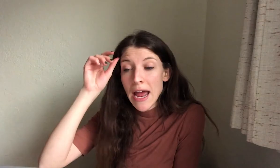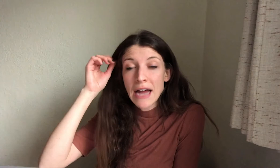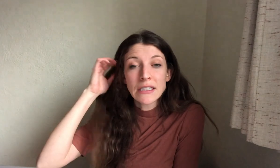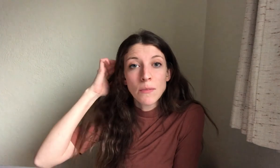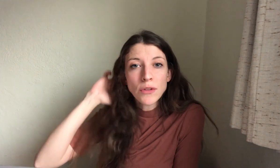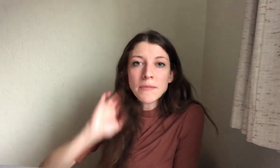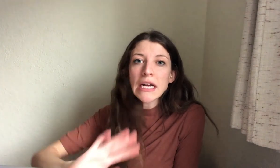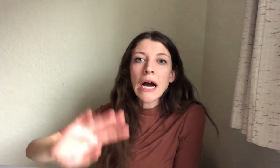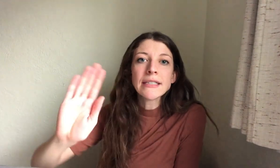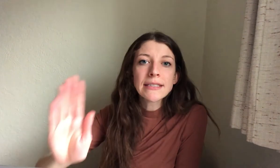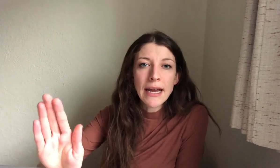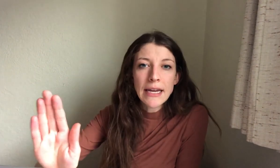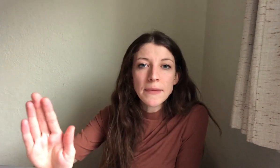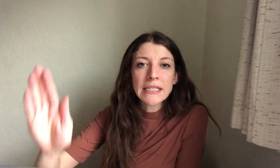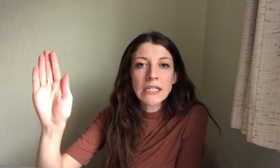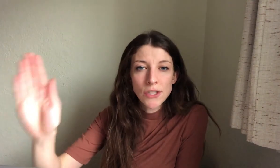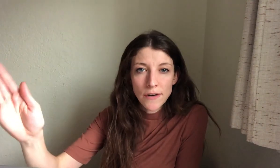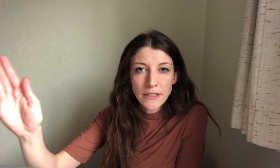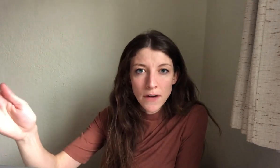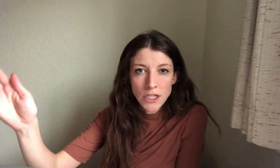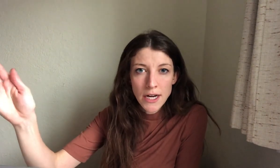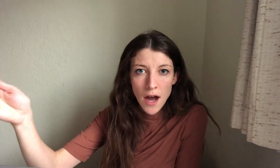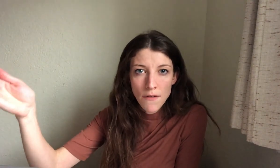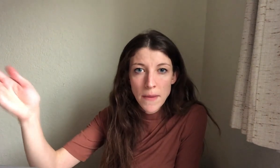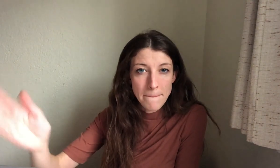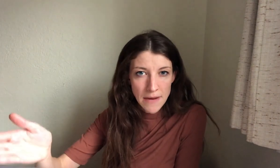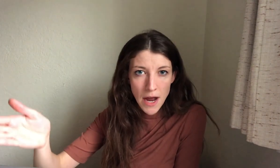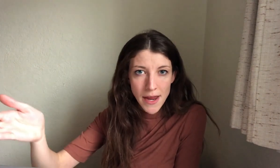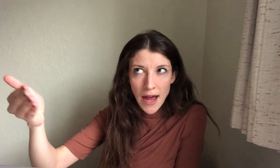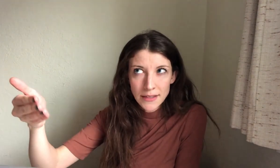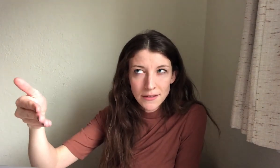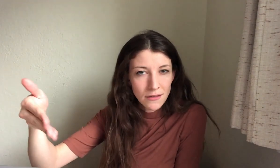and the multi mic, I just like it because it serves the function of the mini mic and the